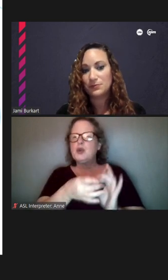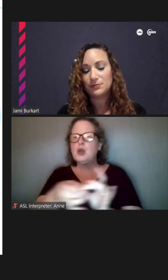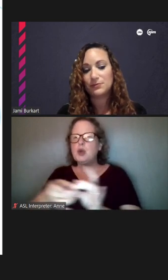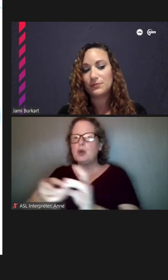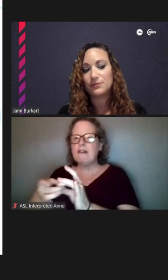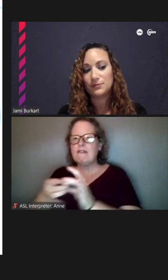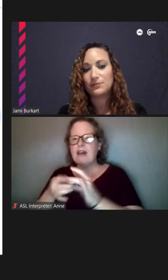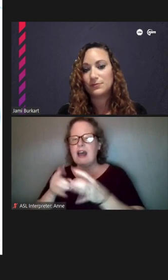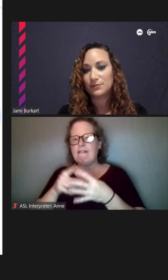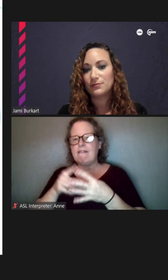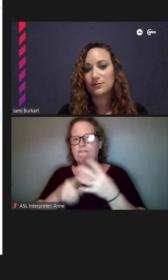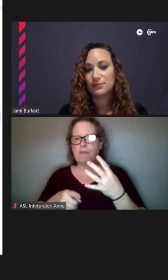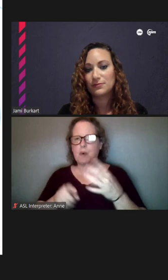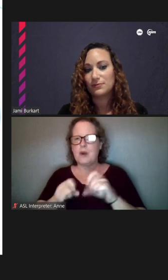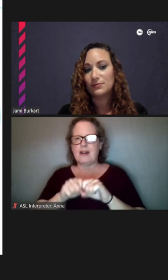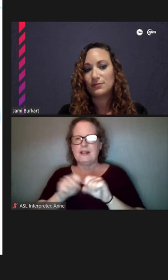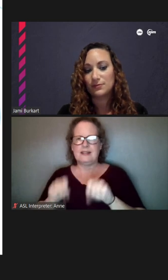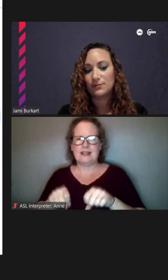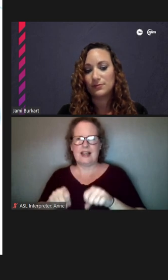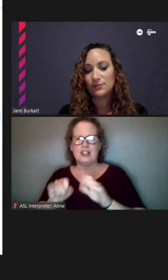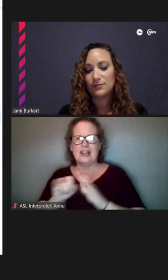but different Identifiers to the stations.